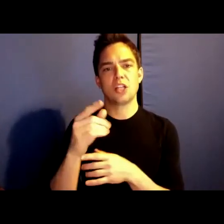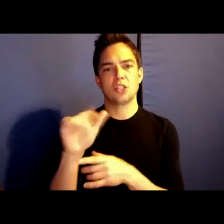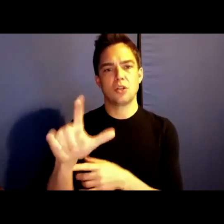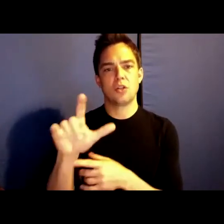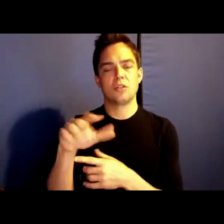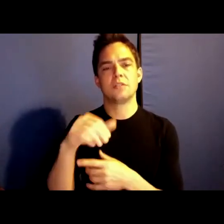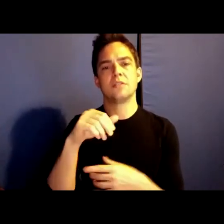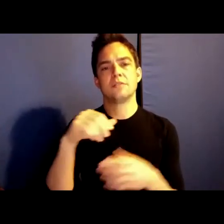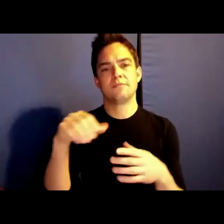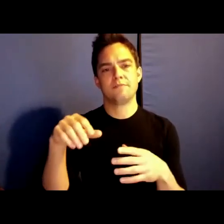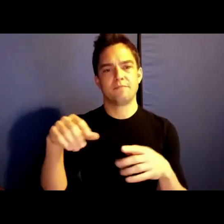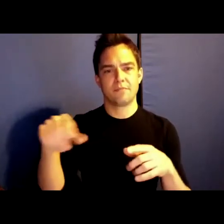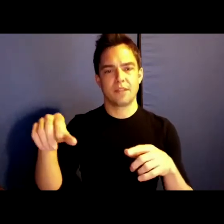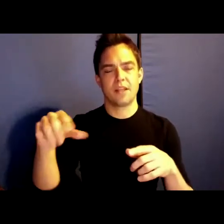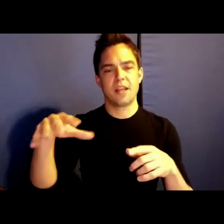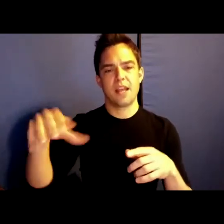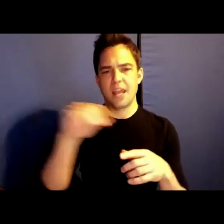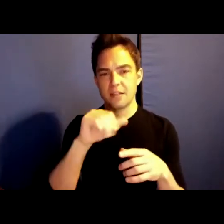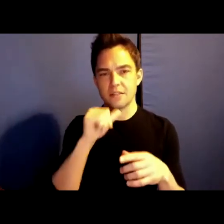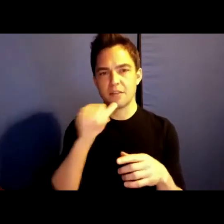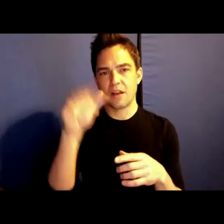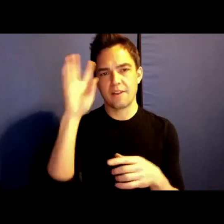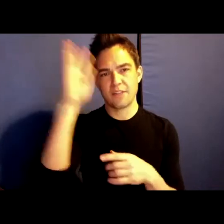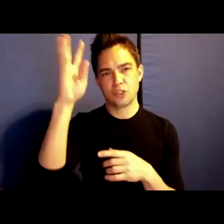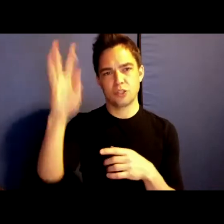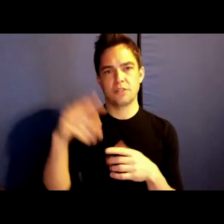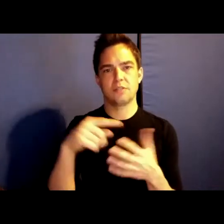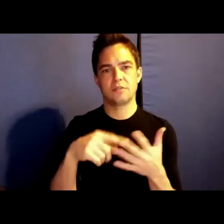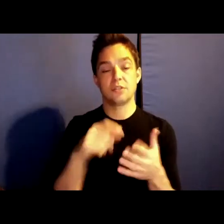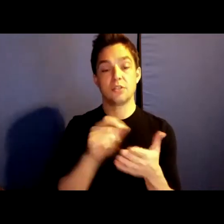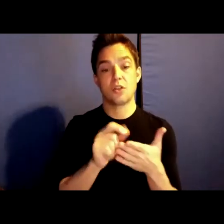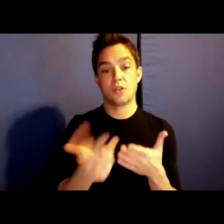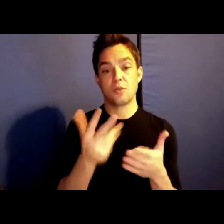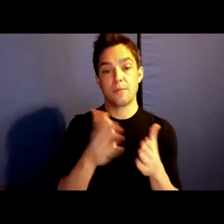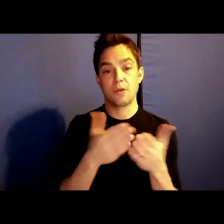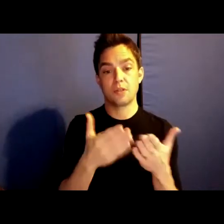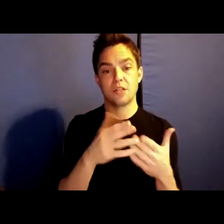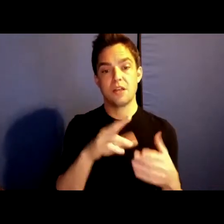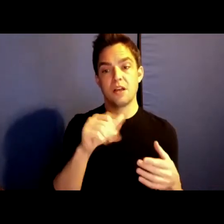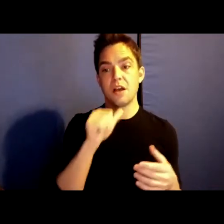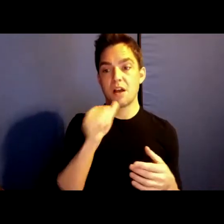She is the author three books. Unthinking Mastery: Dehumanism and Decolonial